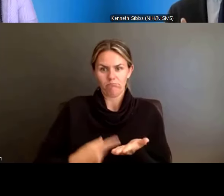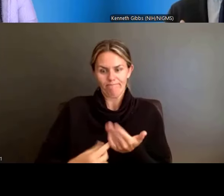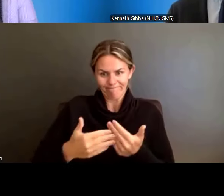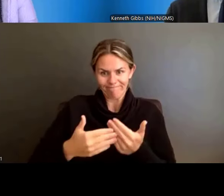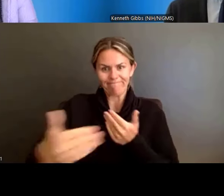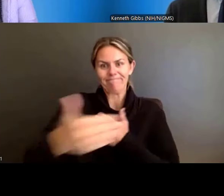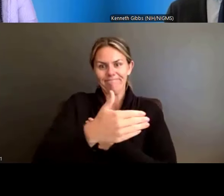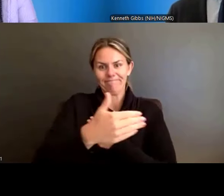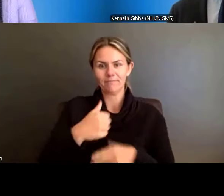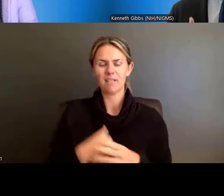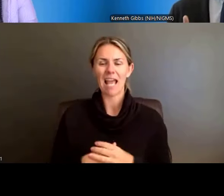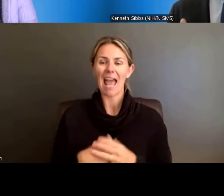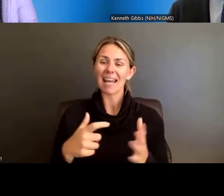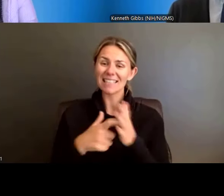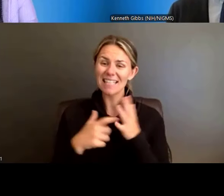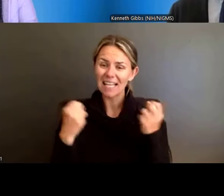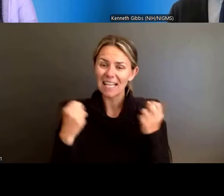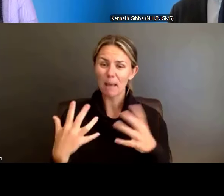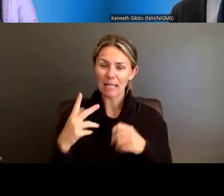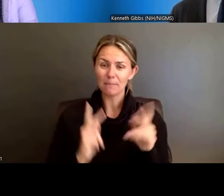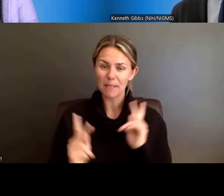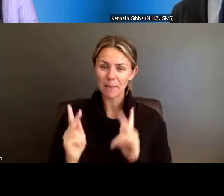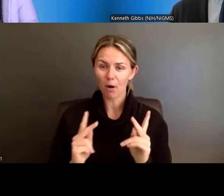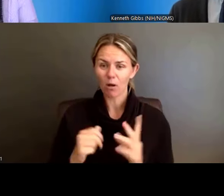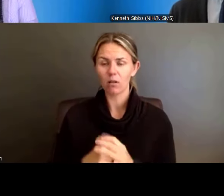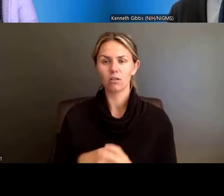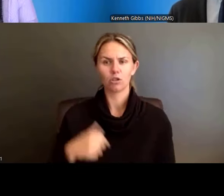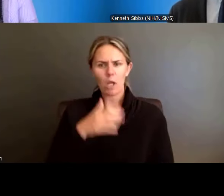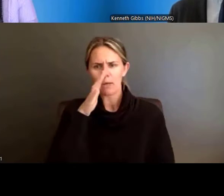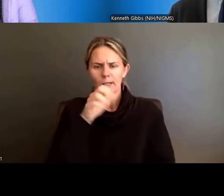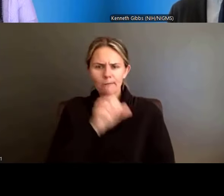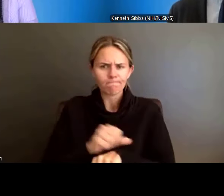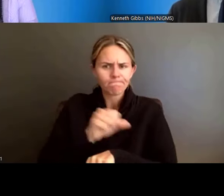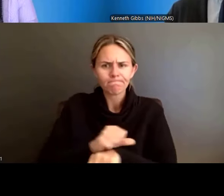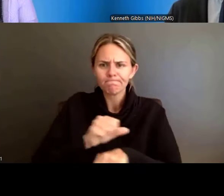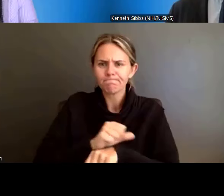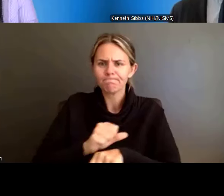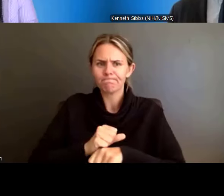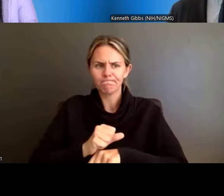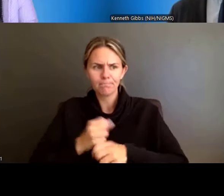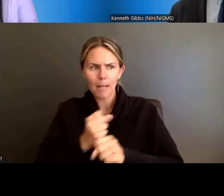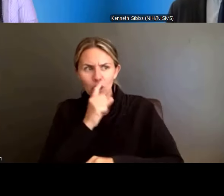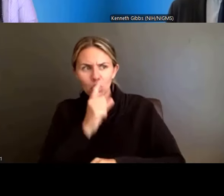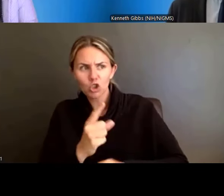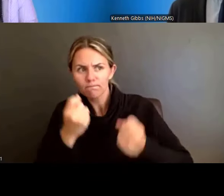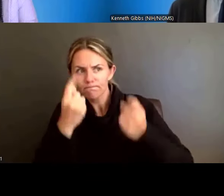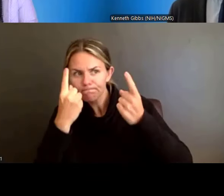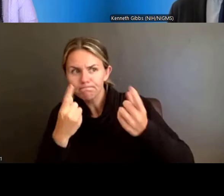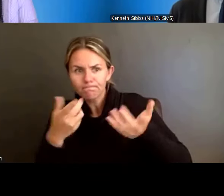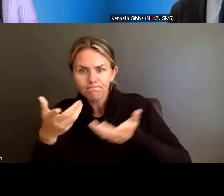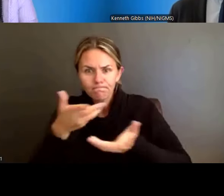So, we are going to work to make sure that there is as much understanding about what this means. And as always, the case,